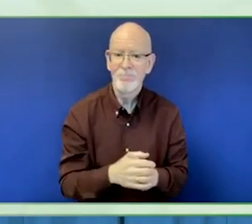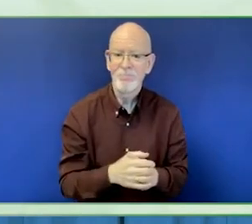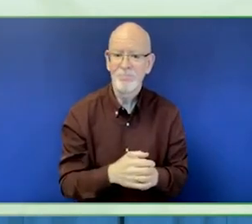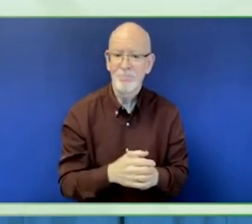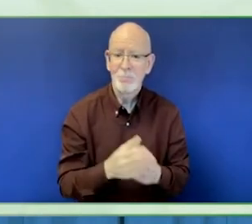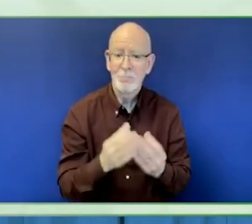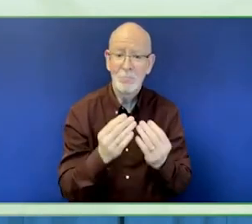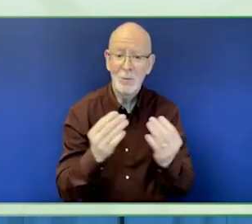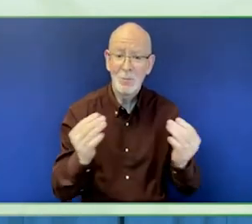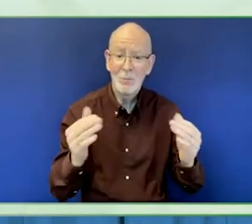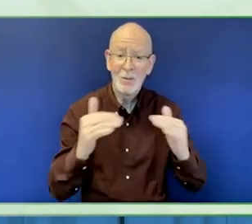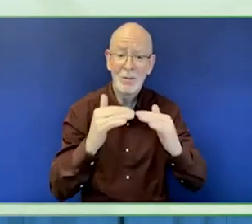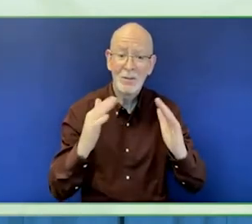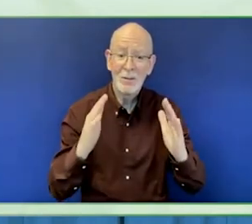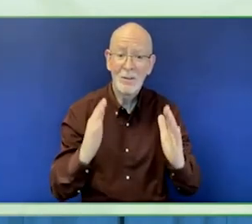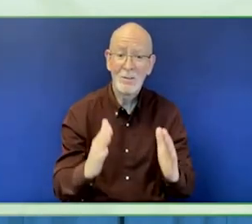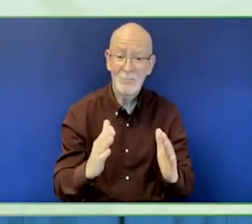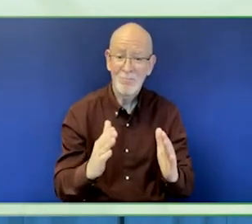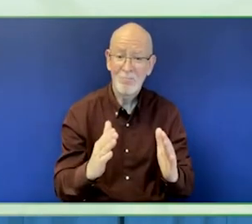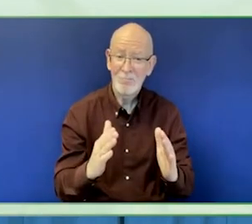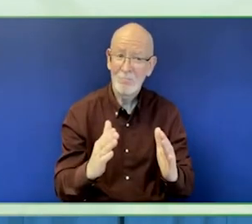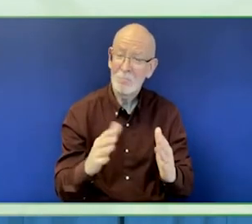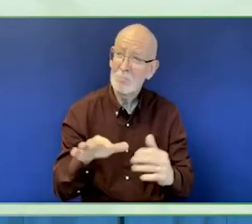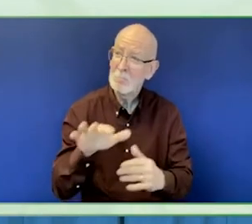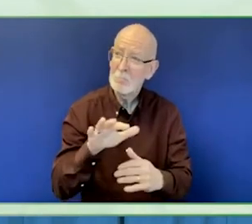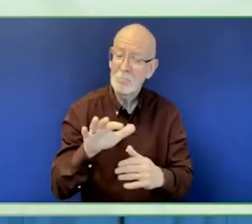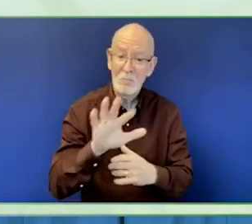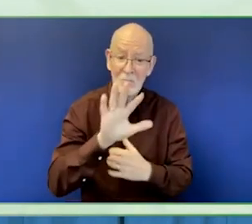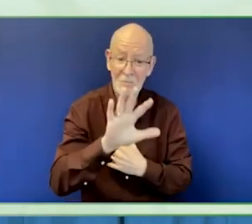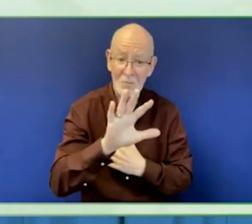or will be collapsed because they are heavily affected.